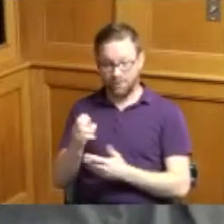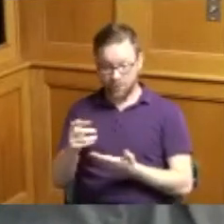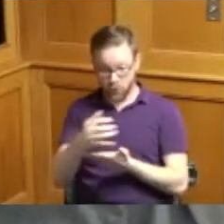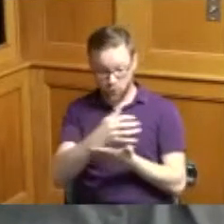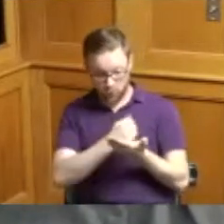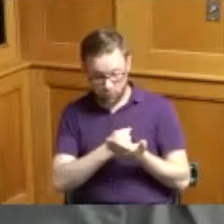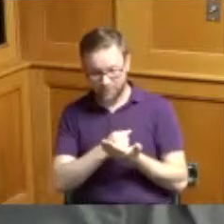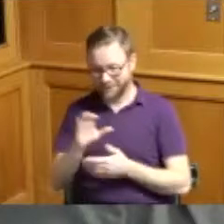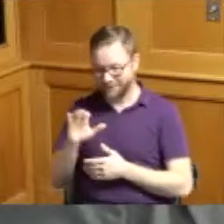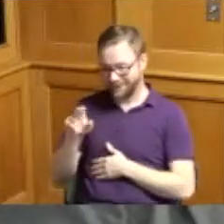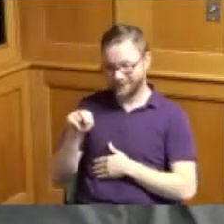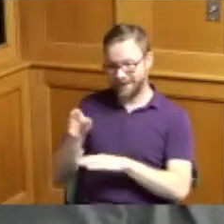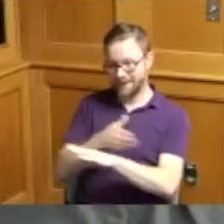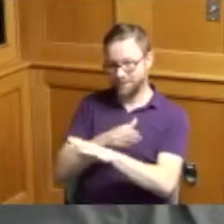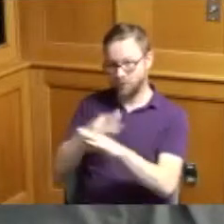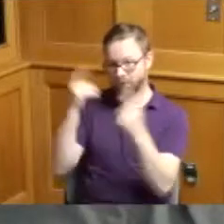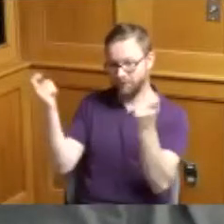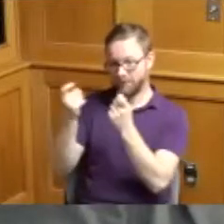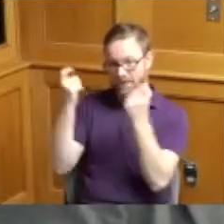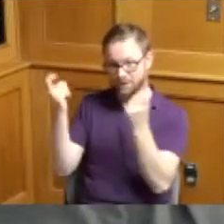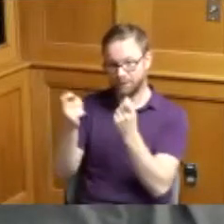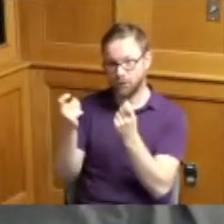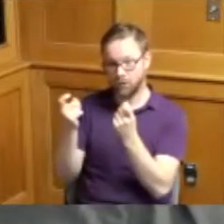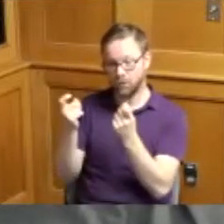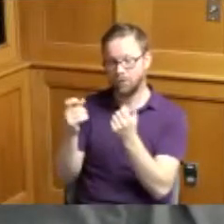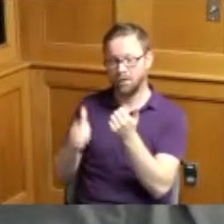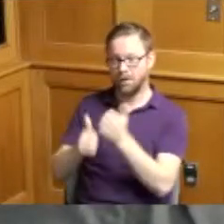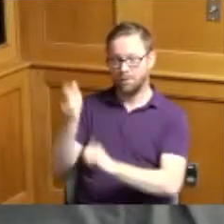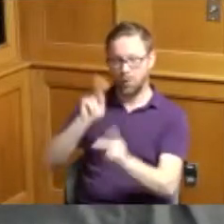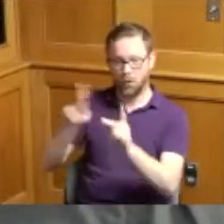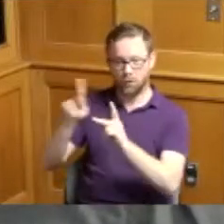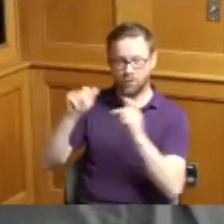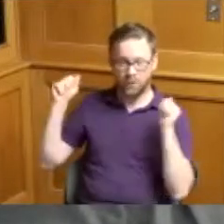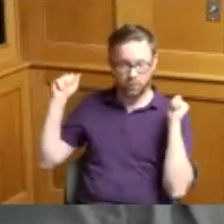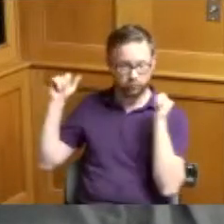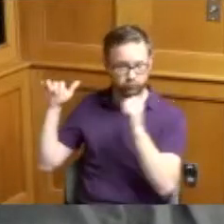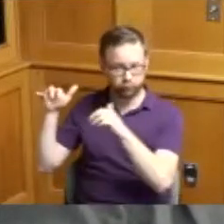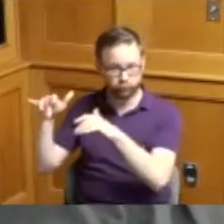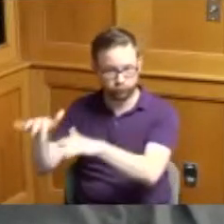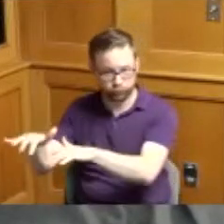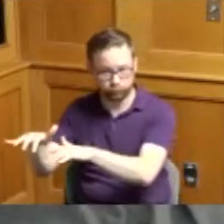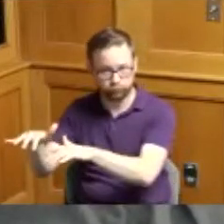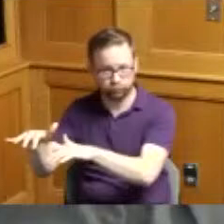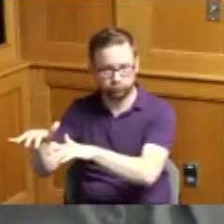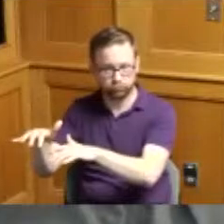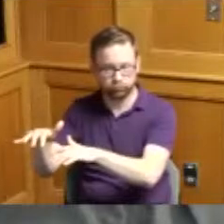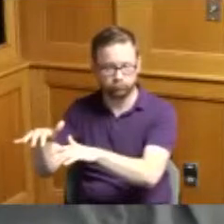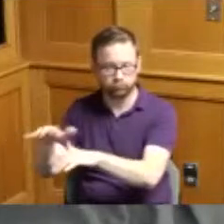Music Festival where predominantly the people that come to that Festival in town are African-American